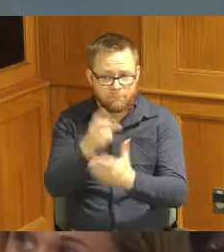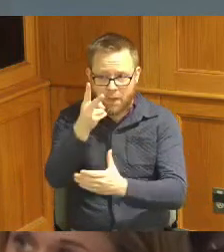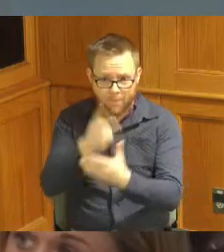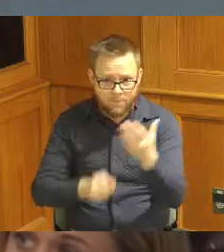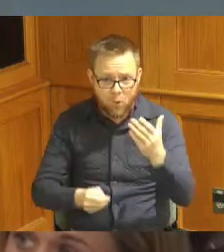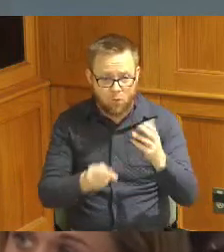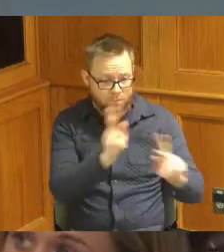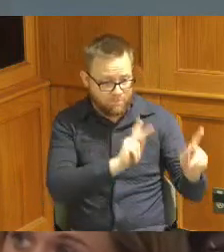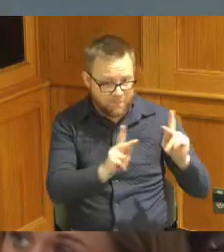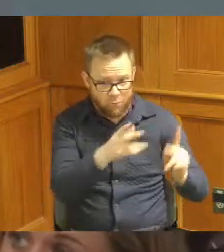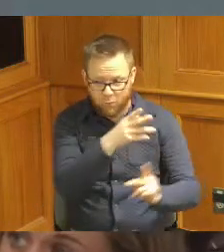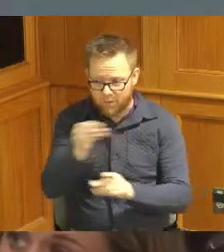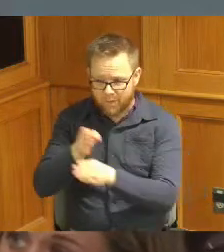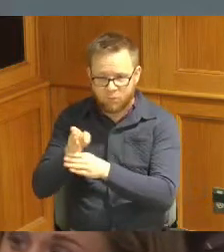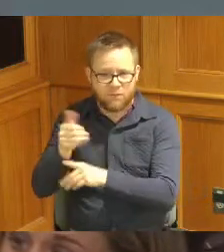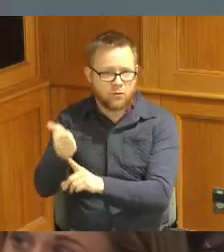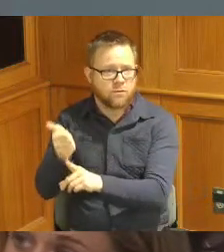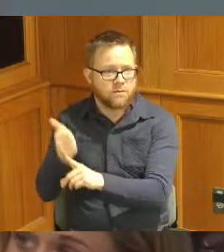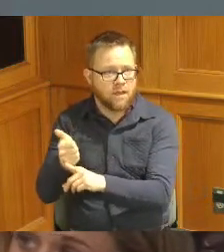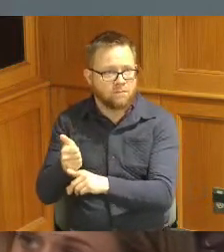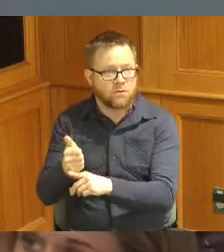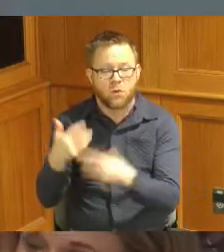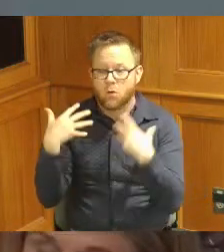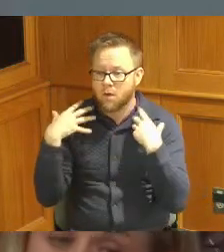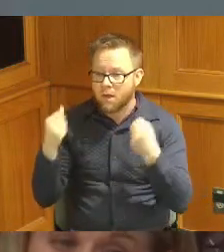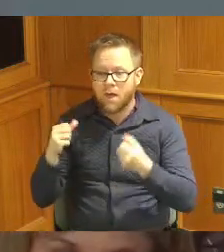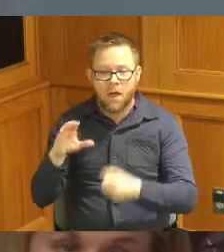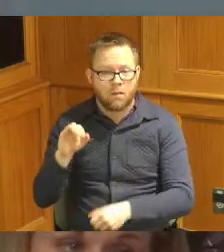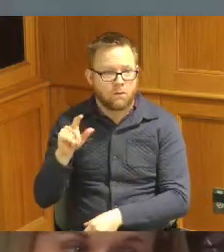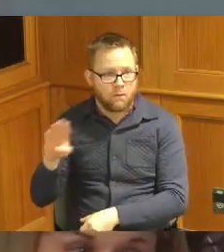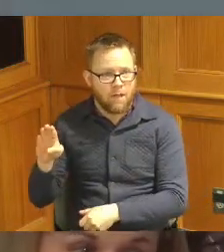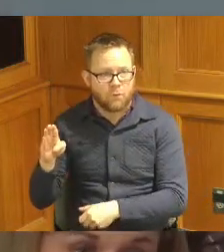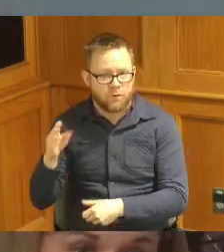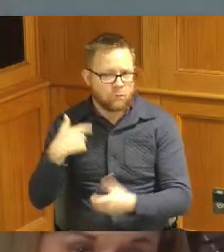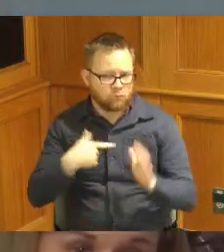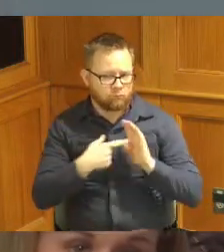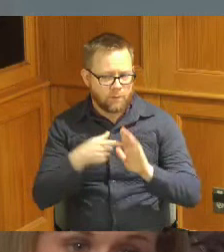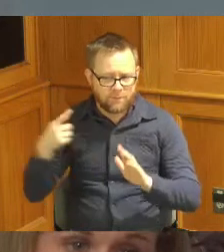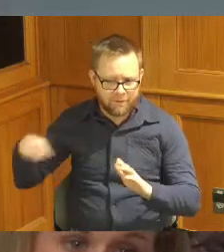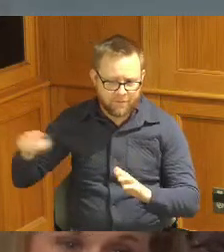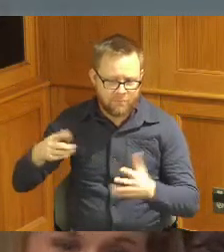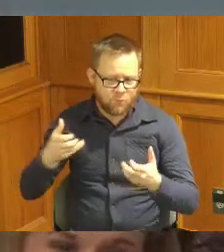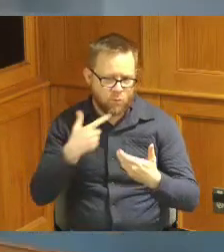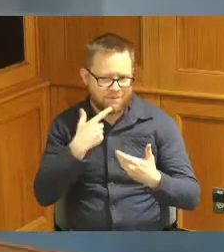and on behalf of the health collaborative anons as I say we thank you awesome we're opening up